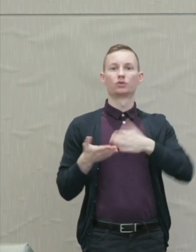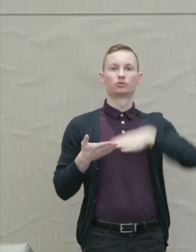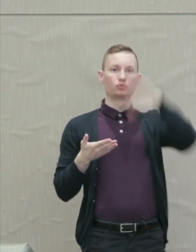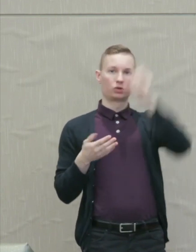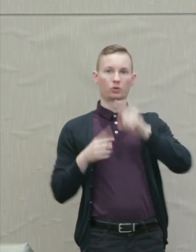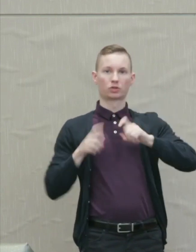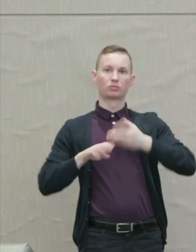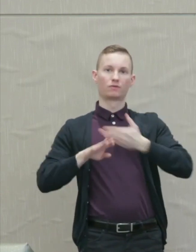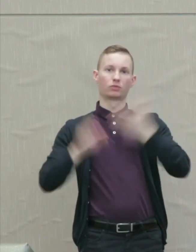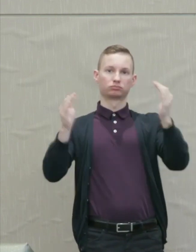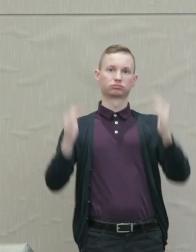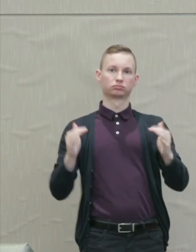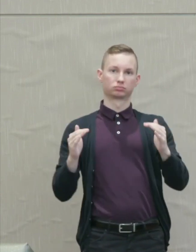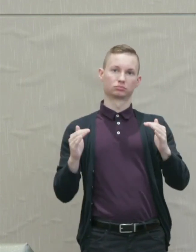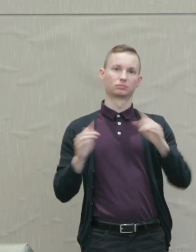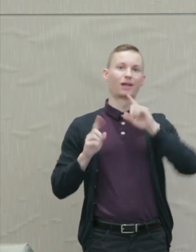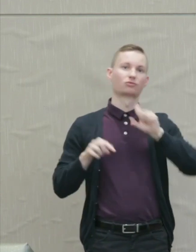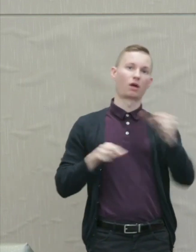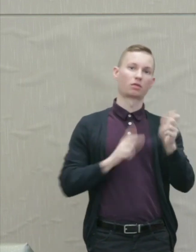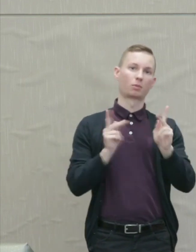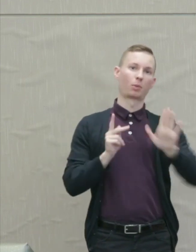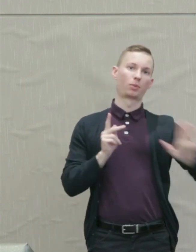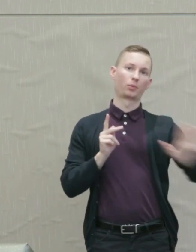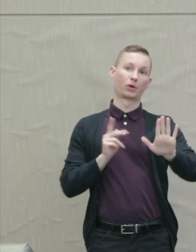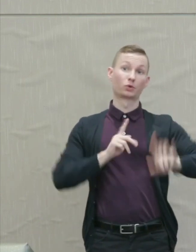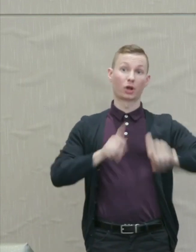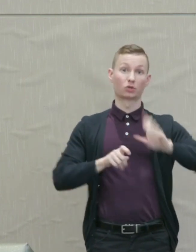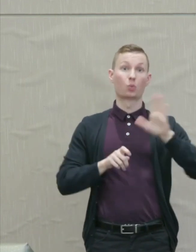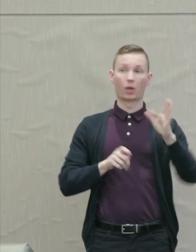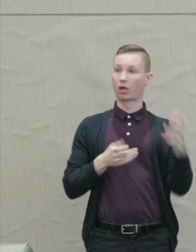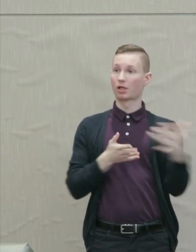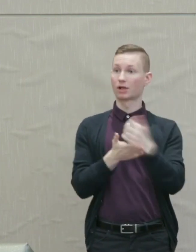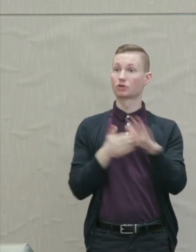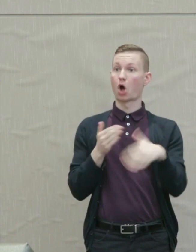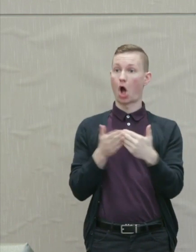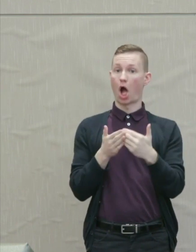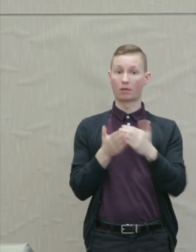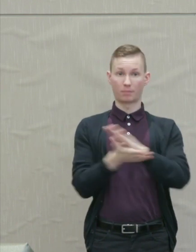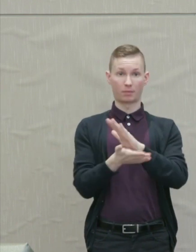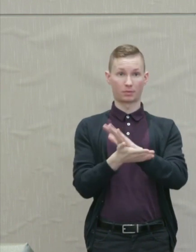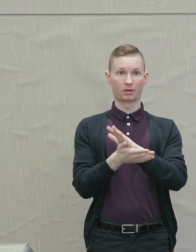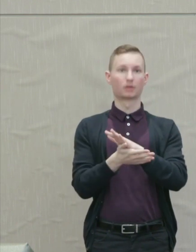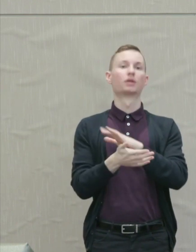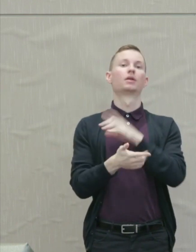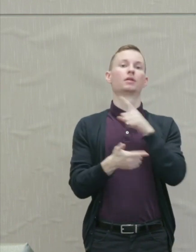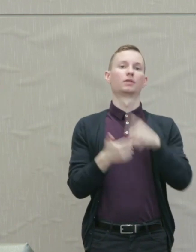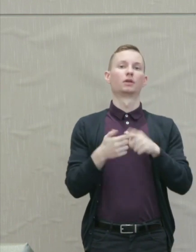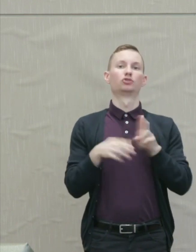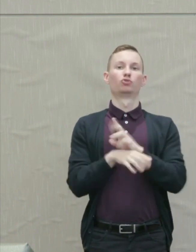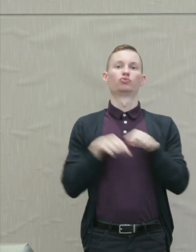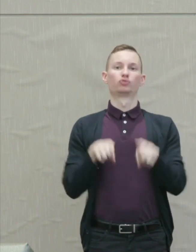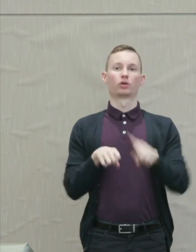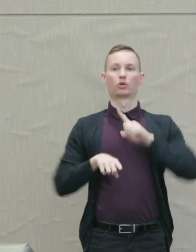goes on to other questions. So we will collect all of these and utilize them during the Q&A session and we will adjourn